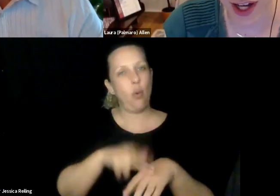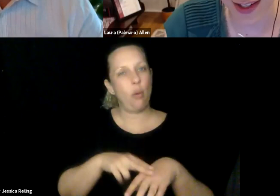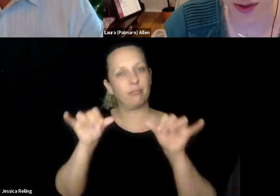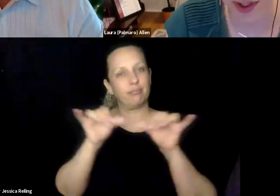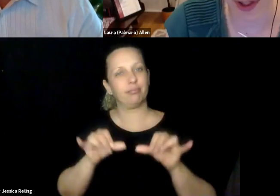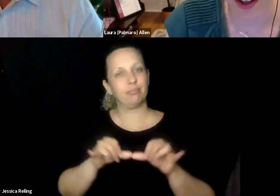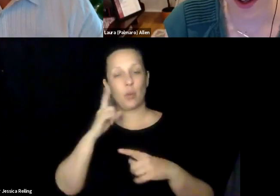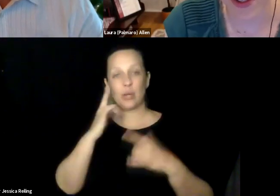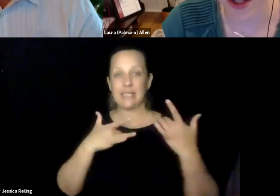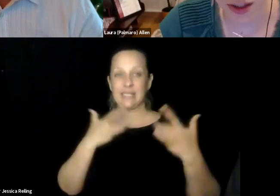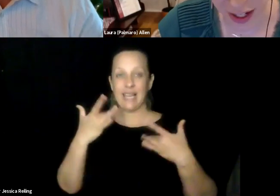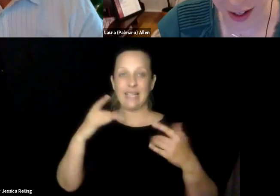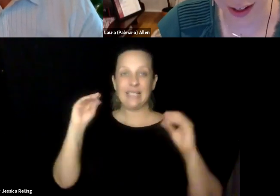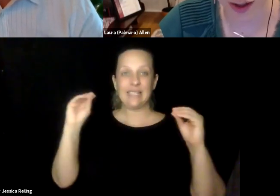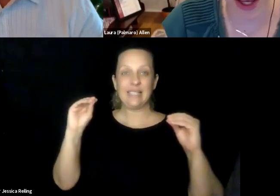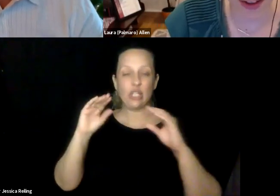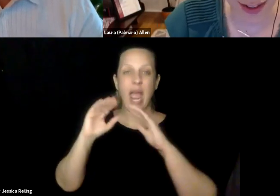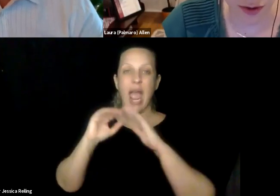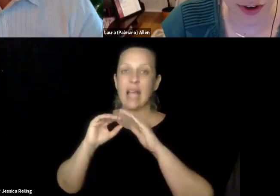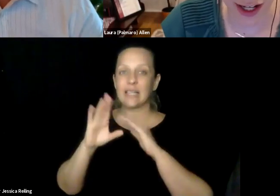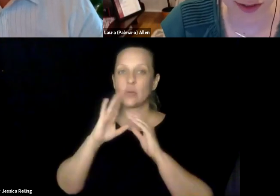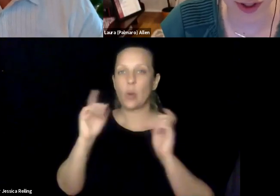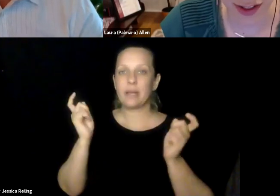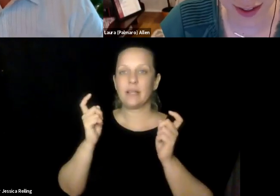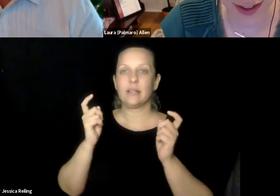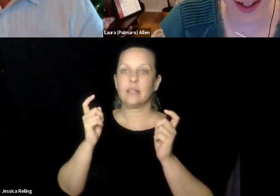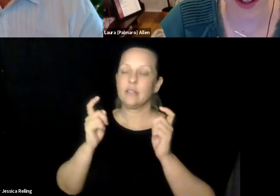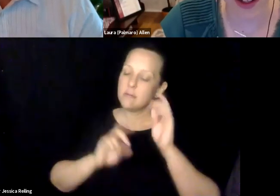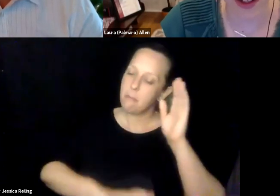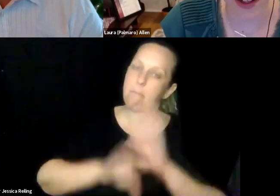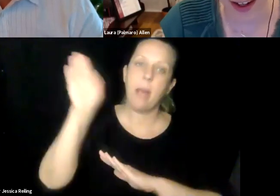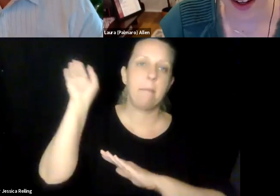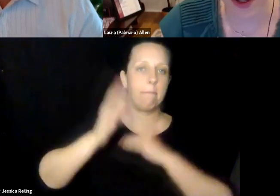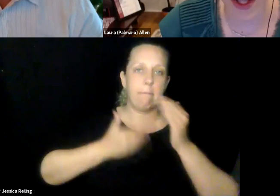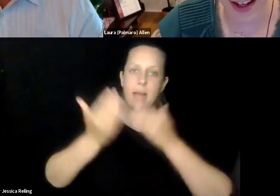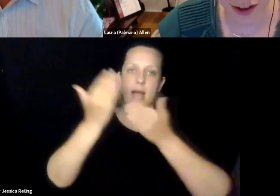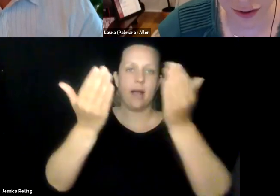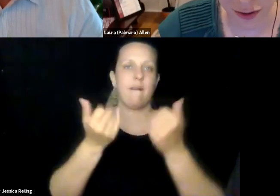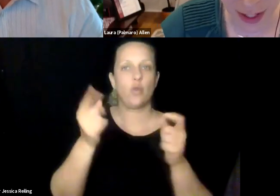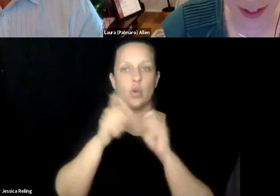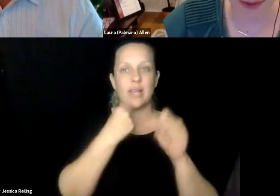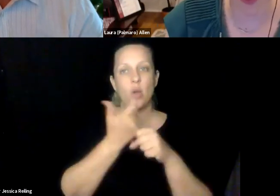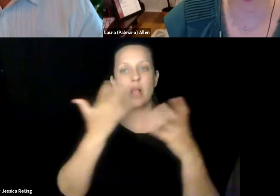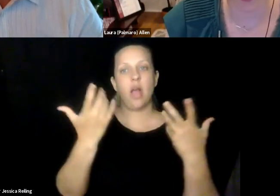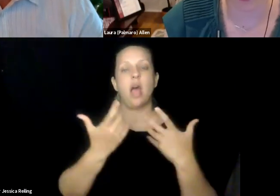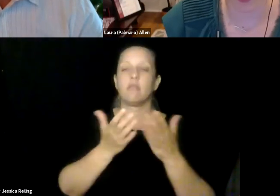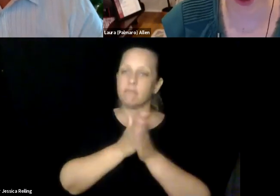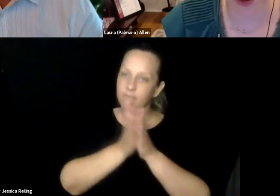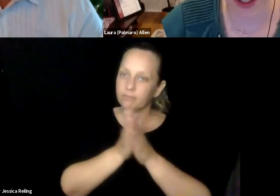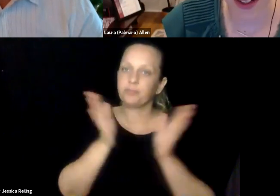integrate accessibility and, again, make it part of the mainstream curriculum and we're really excited, because Teach Access is going to be